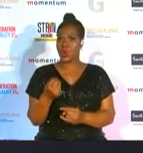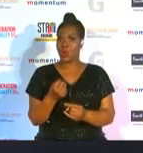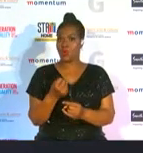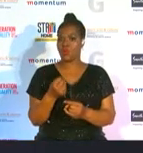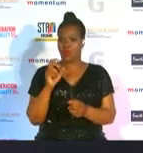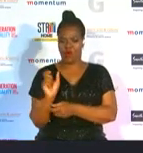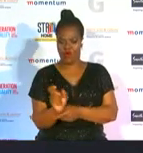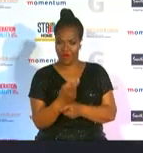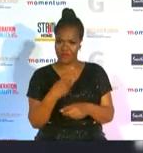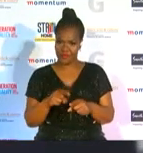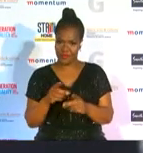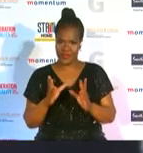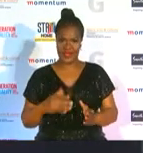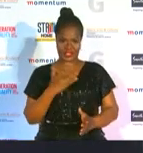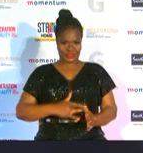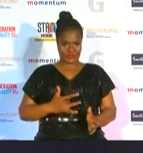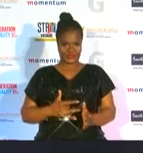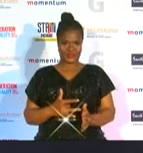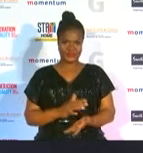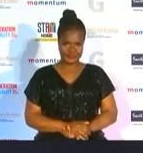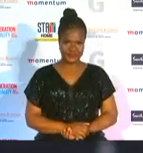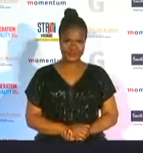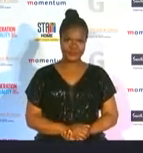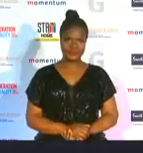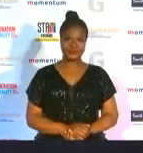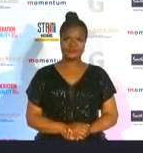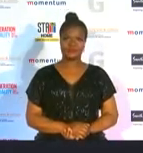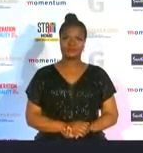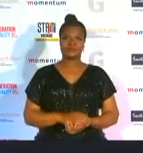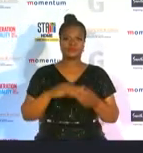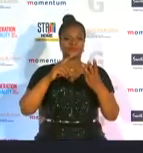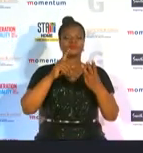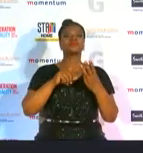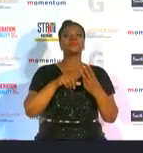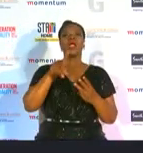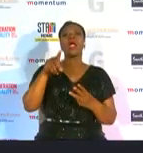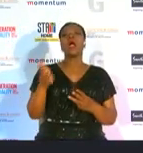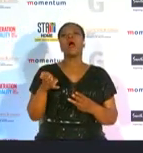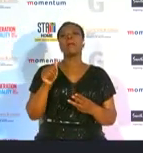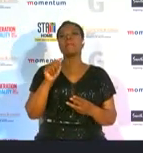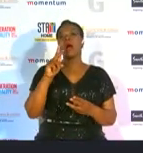play championship and pagamayantolo yandolo has used the